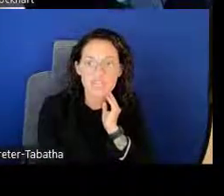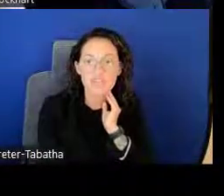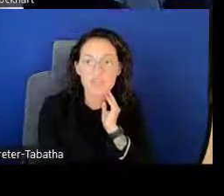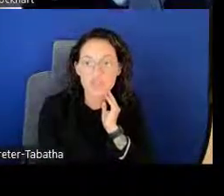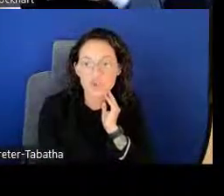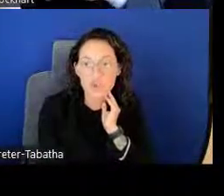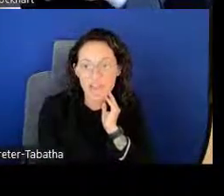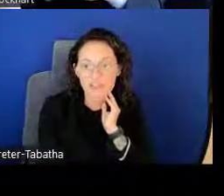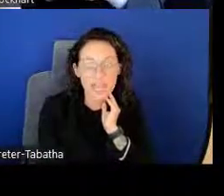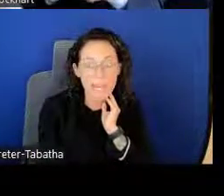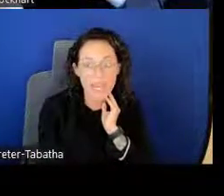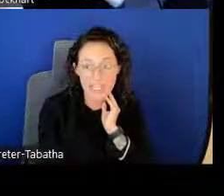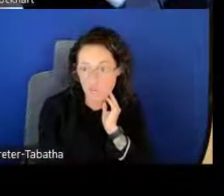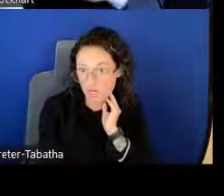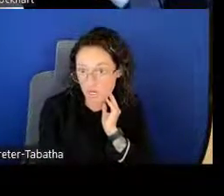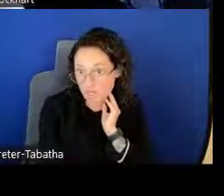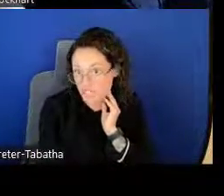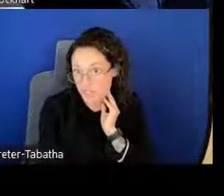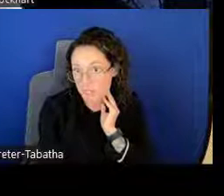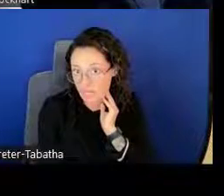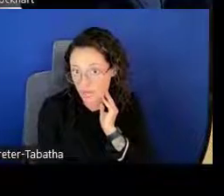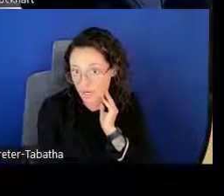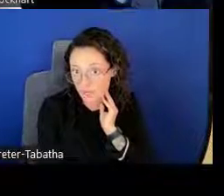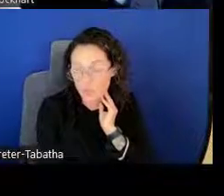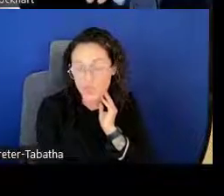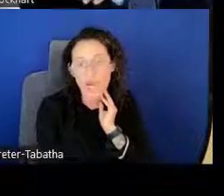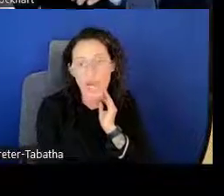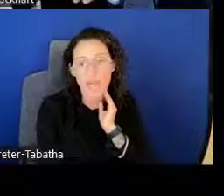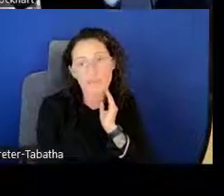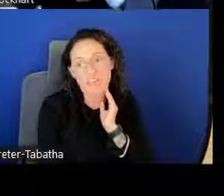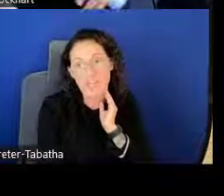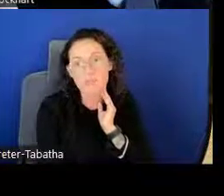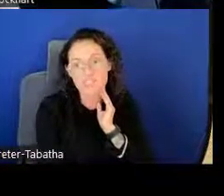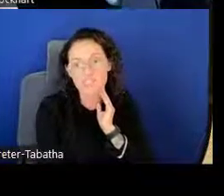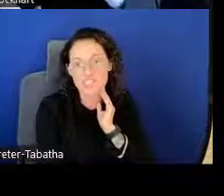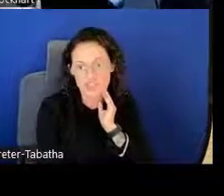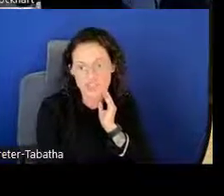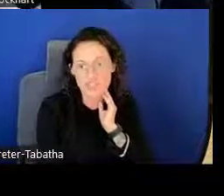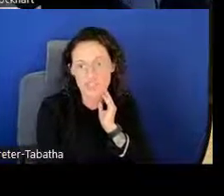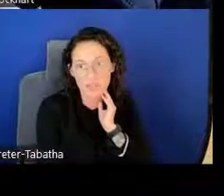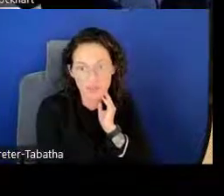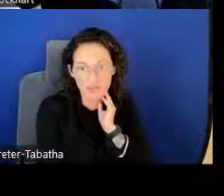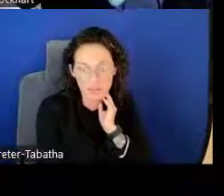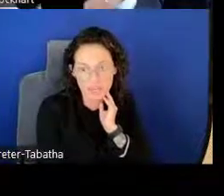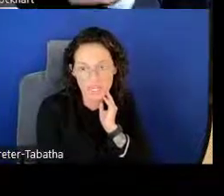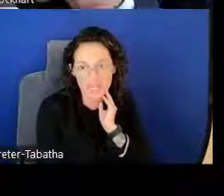If you do have a mentor, a research mentor, you could provide a brief description of your mentor